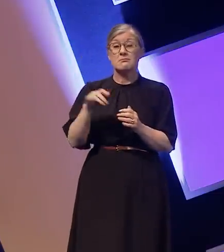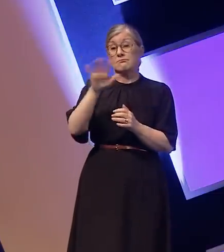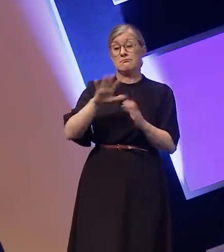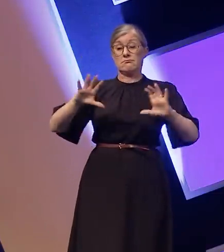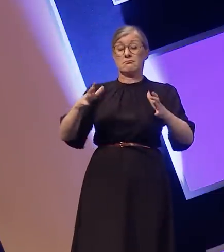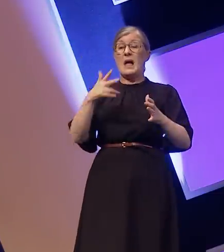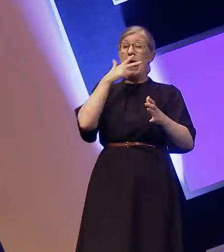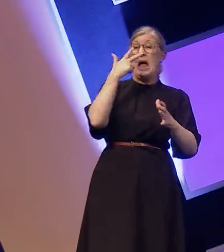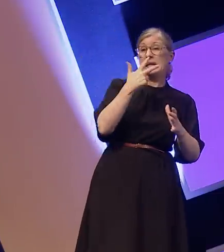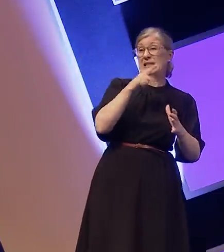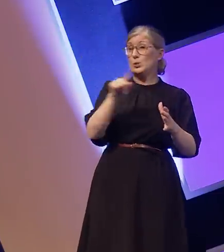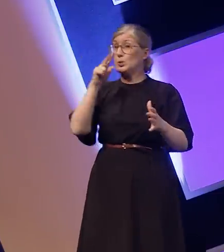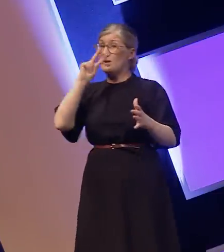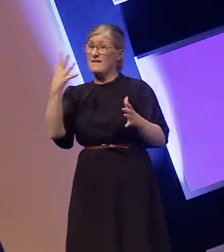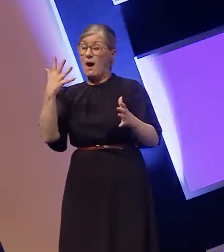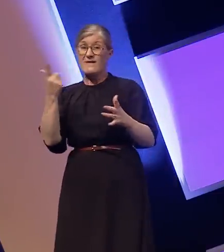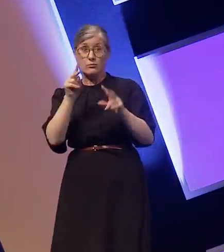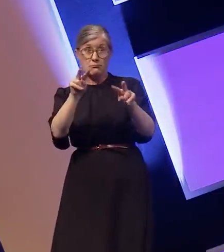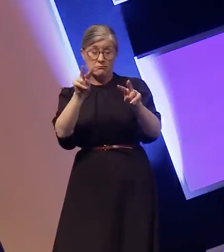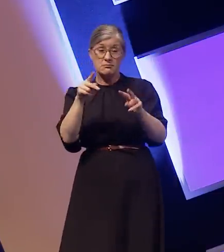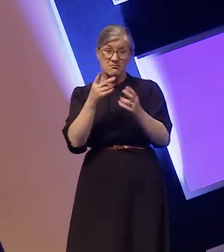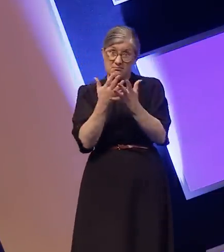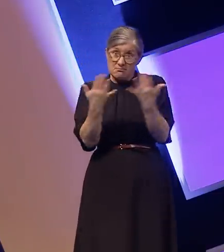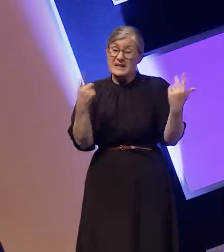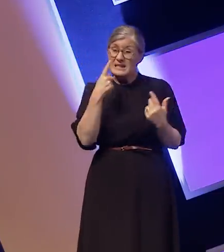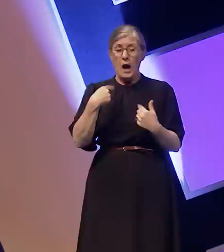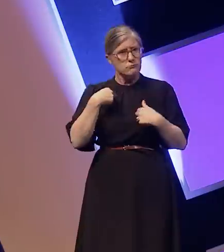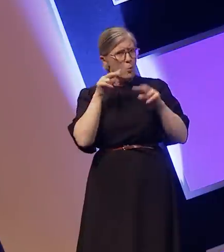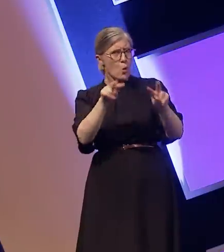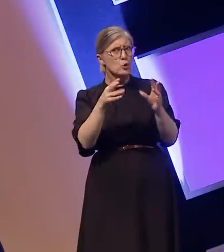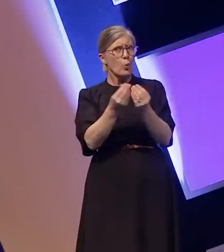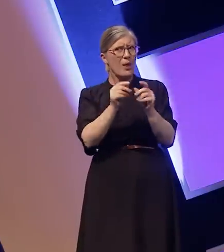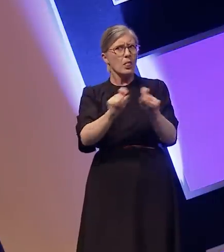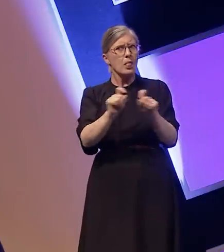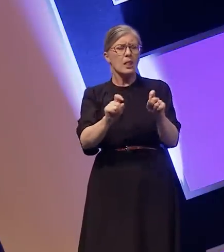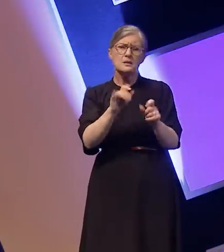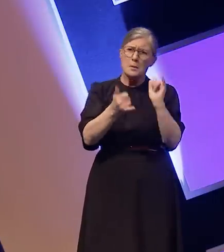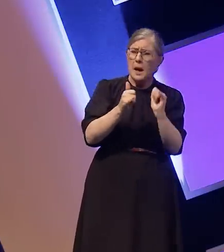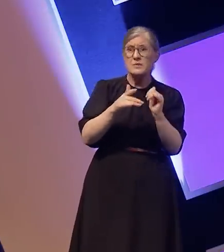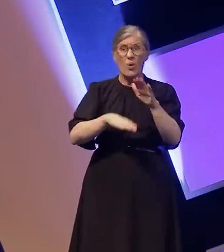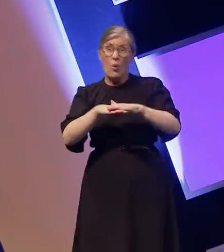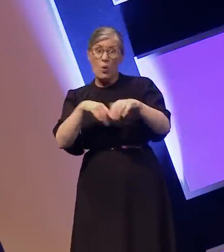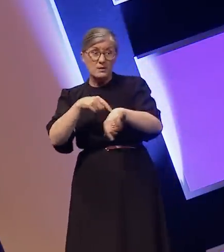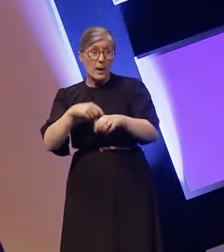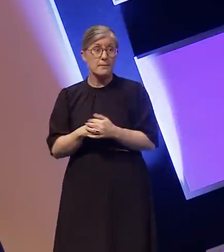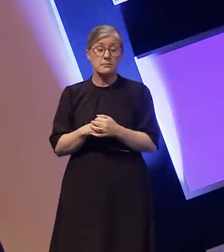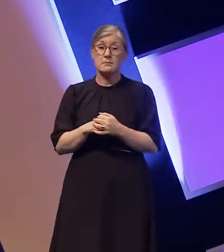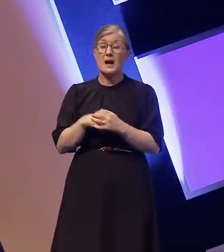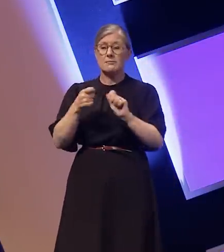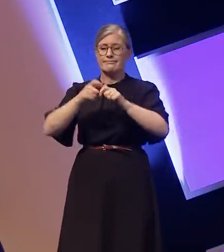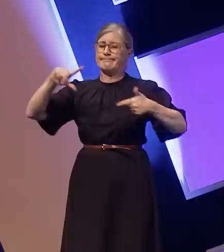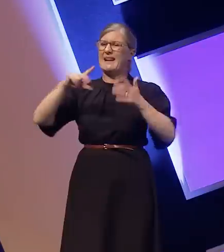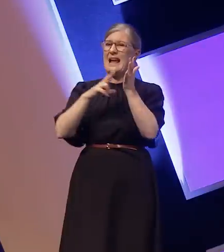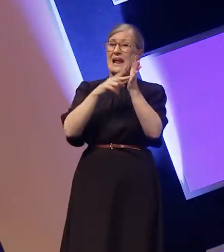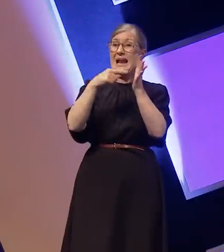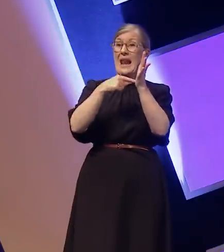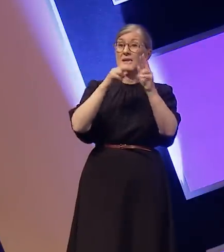states they use subtitles all or part of time. Netflix claim that 80% of their members use subtitles at